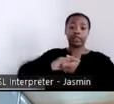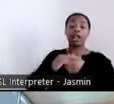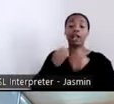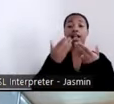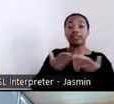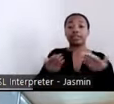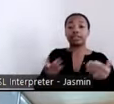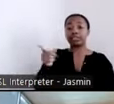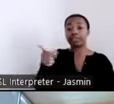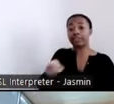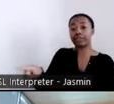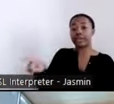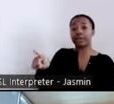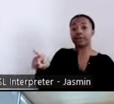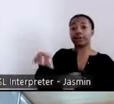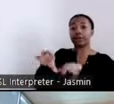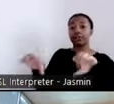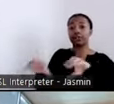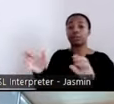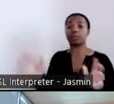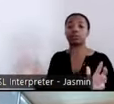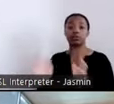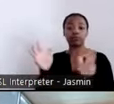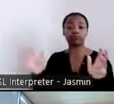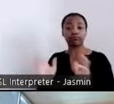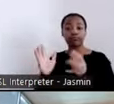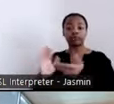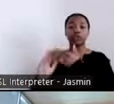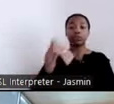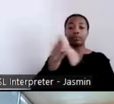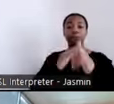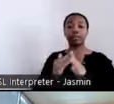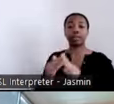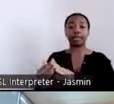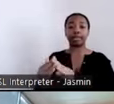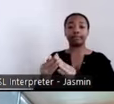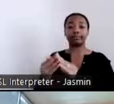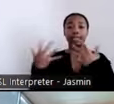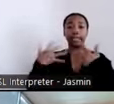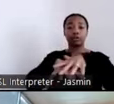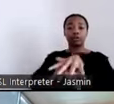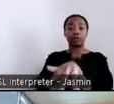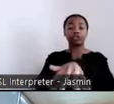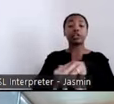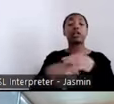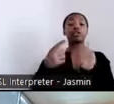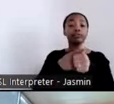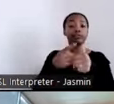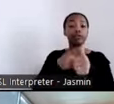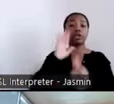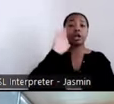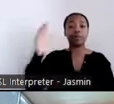community integration. First, we will start out by introducing Vicki Smith; she is the